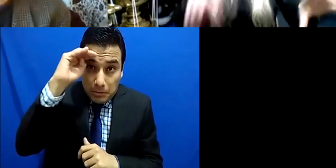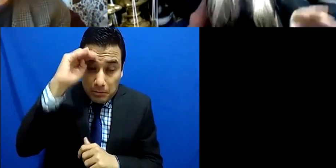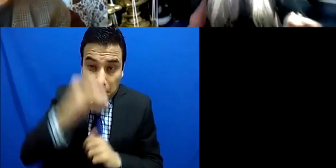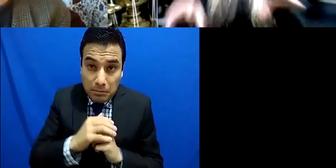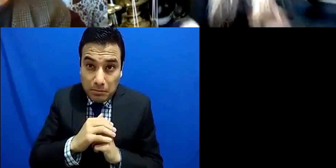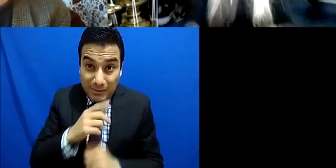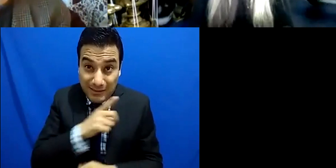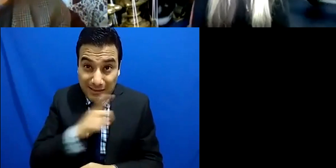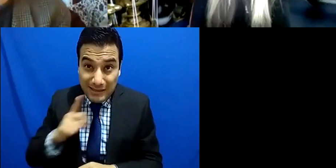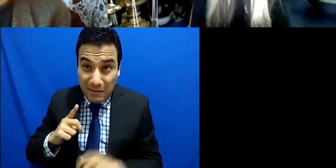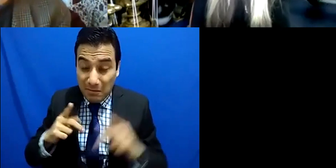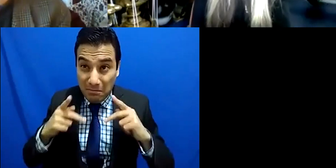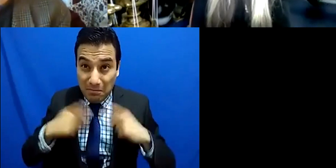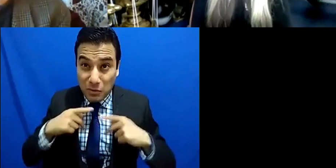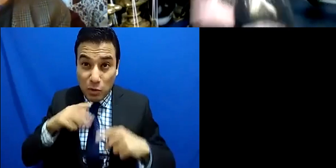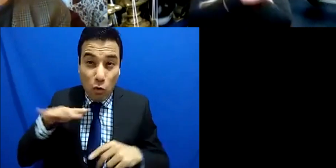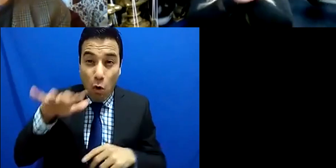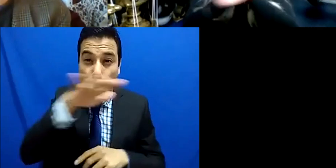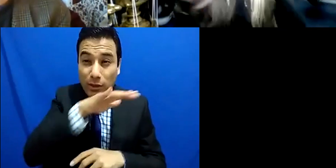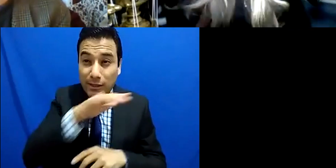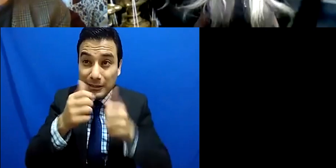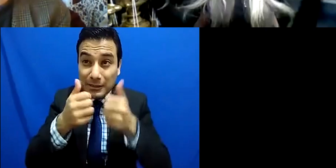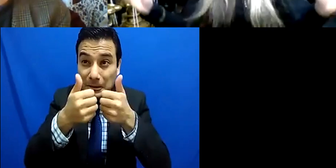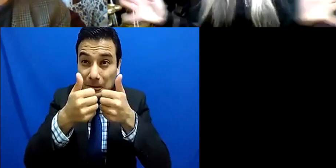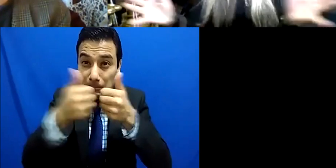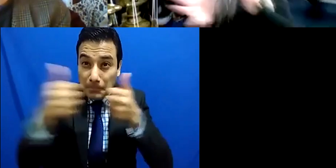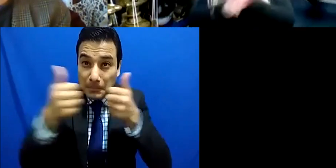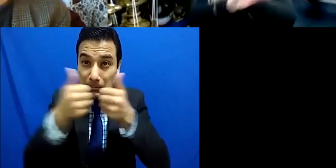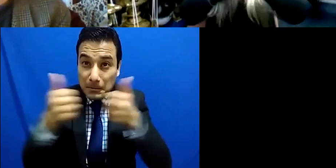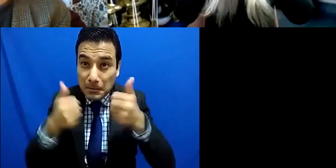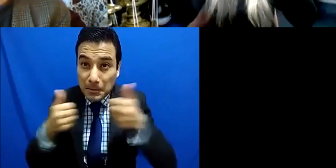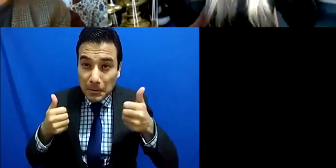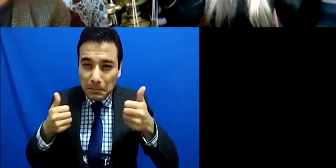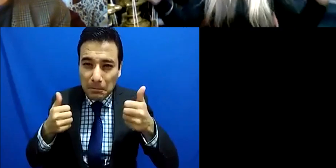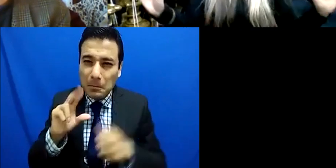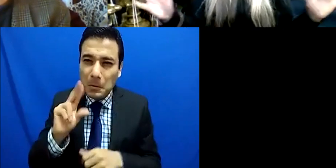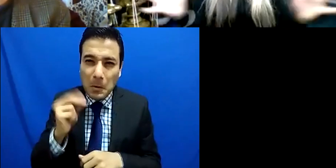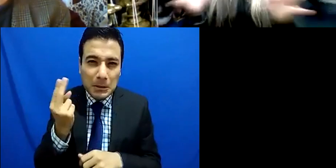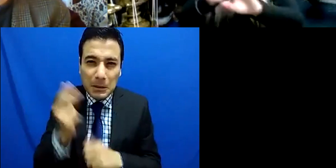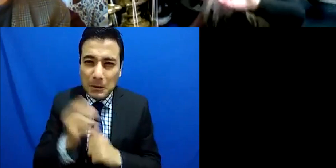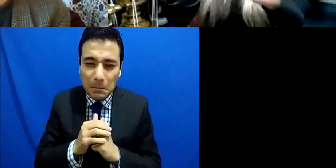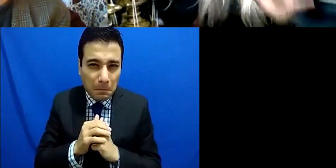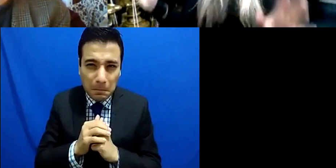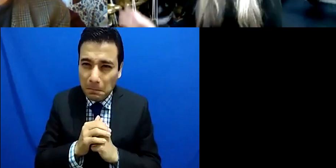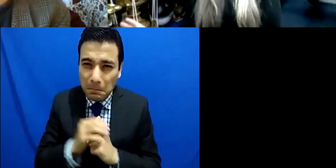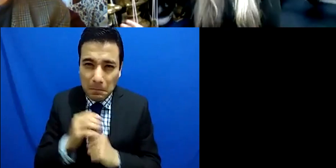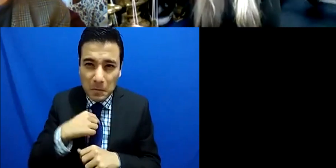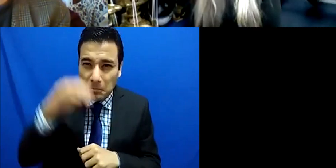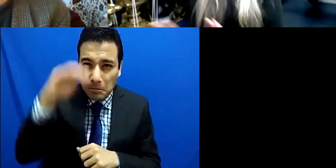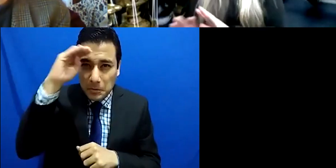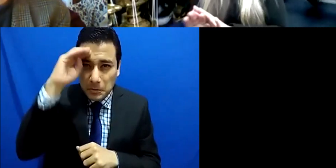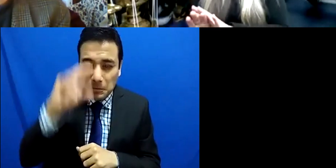humankind in such ways I think that has to now just sort of um gradually fade away and and where